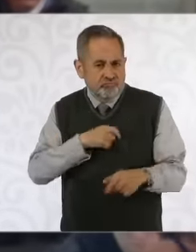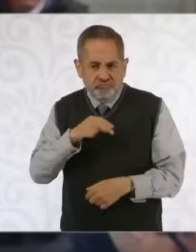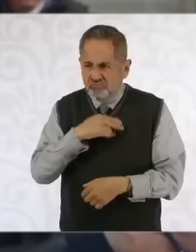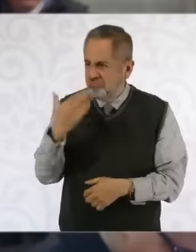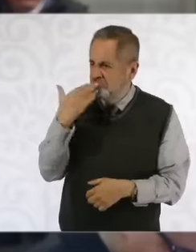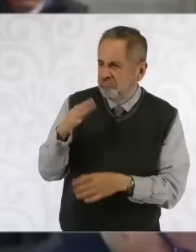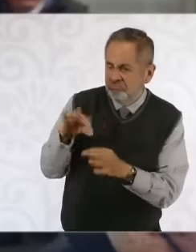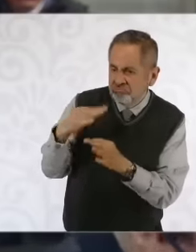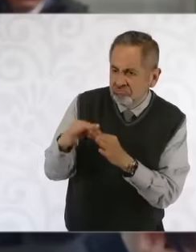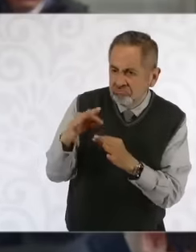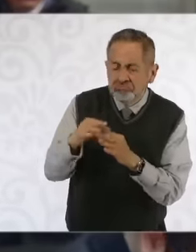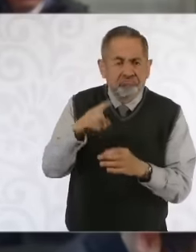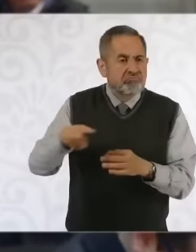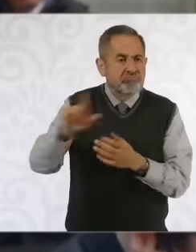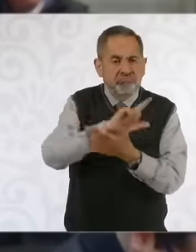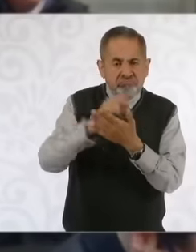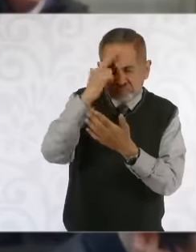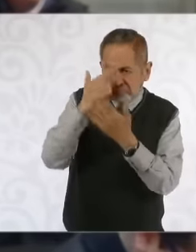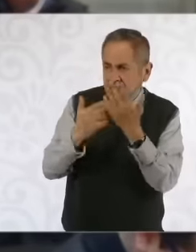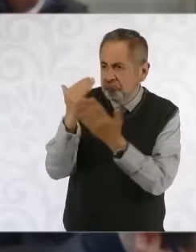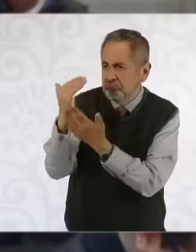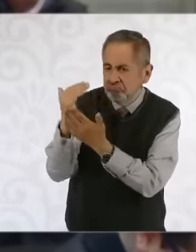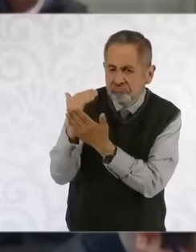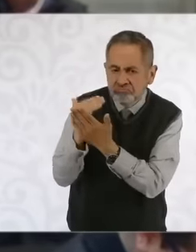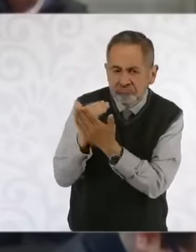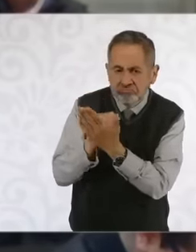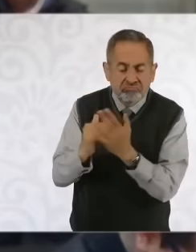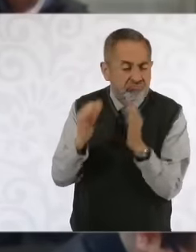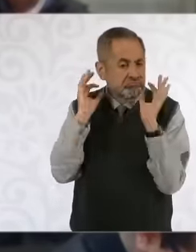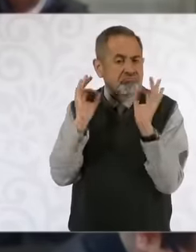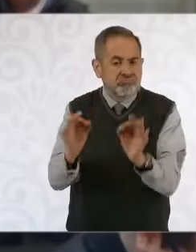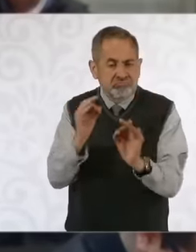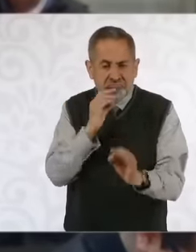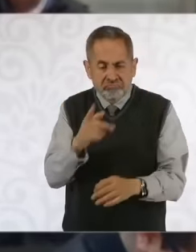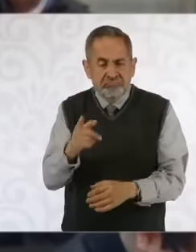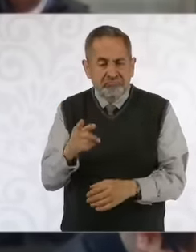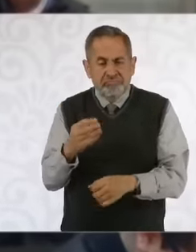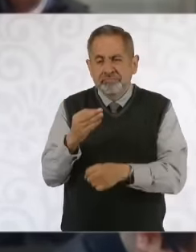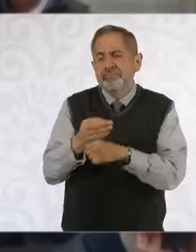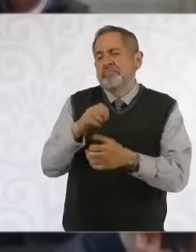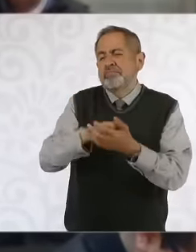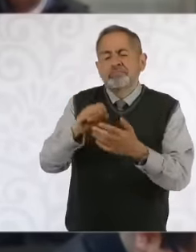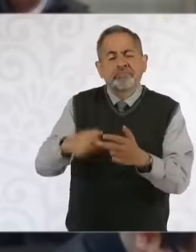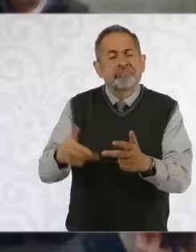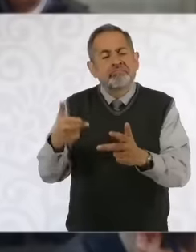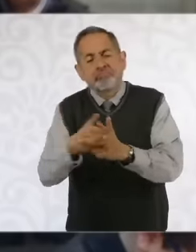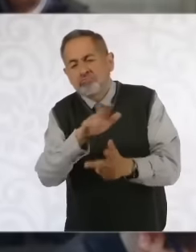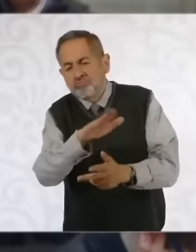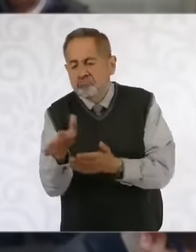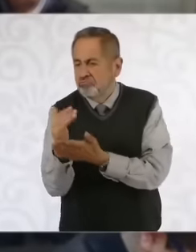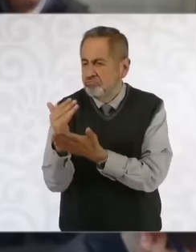of high-impact crimes, happening like those of intentional homicide, however, as